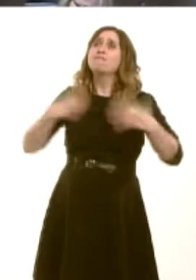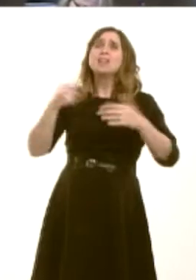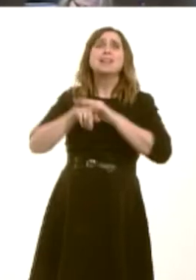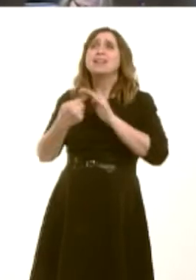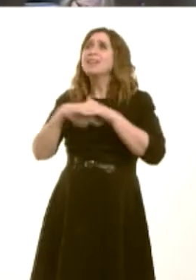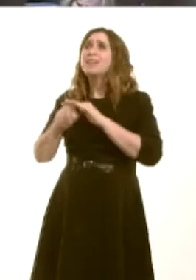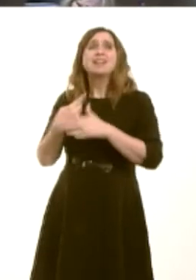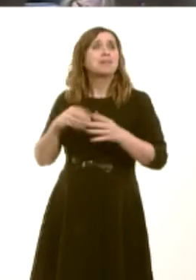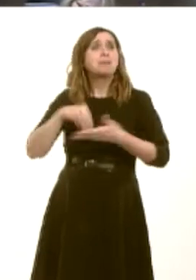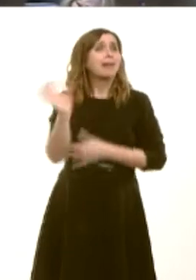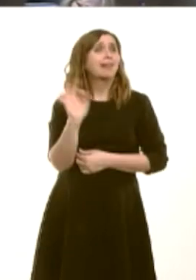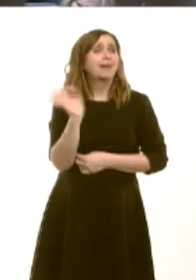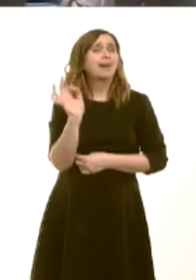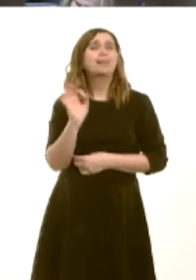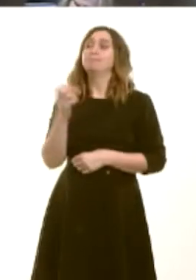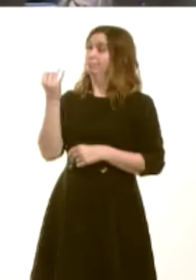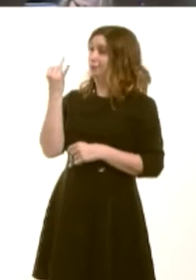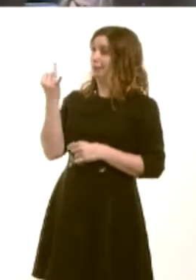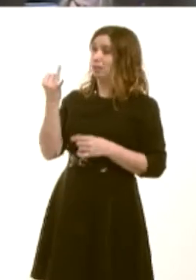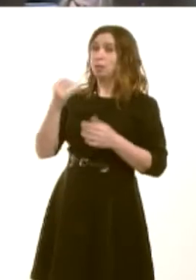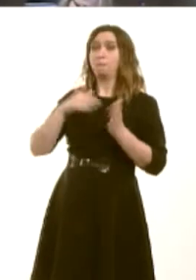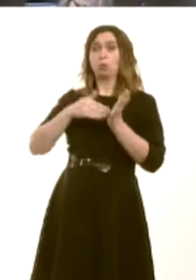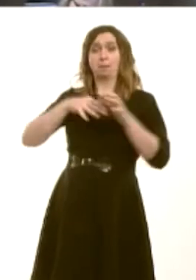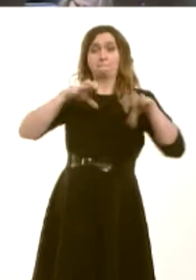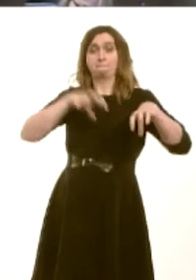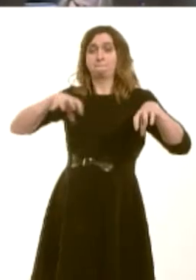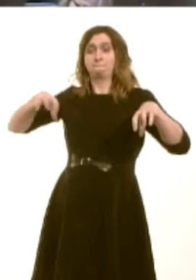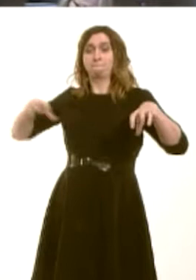free entry to the seven museums run by Amgueddfa CymruóNational Museum Wales.